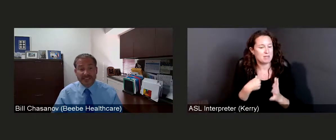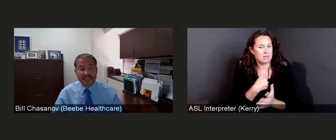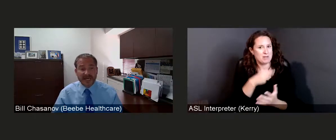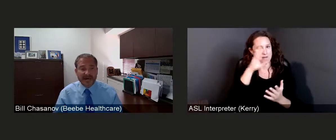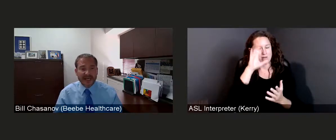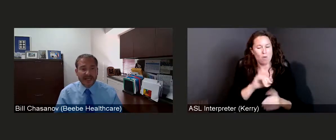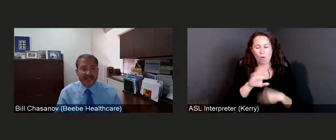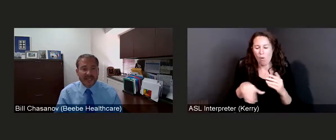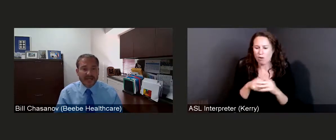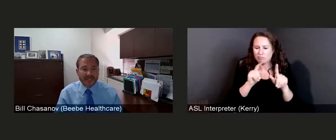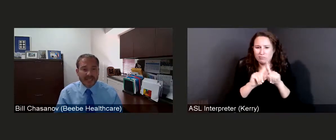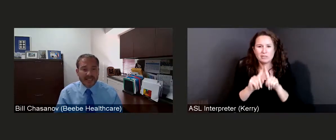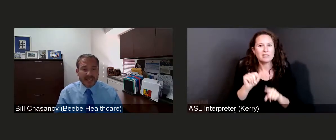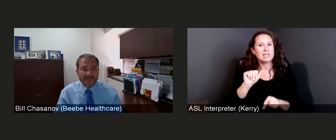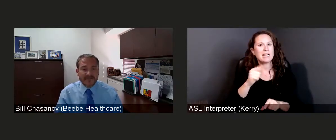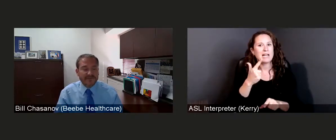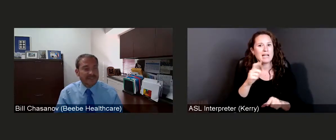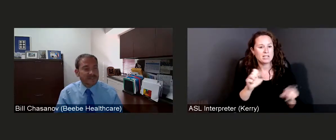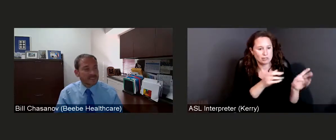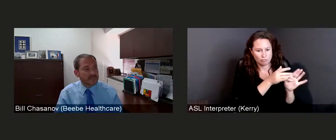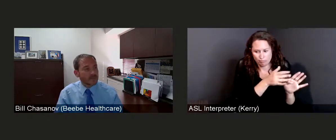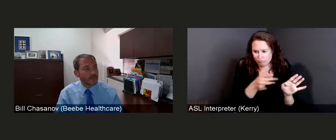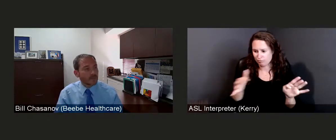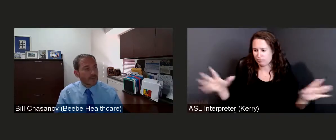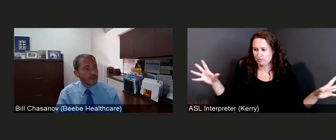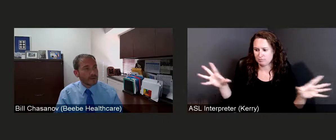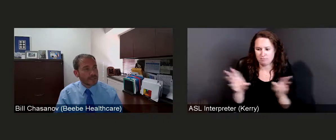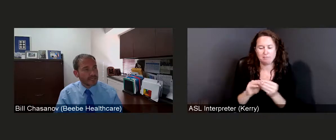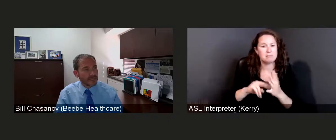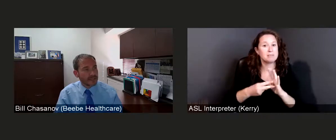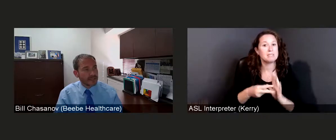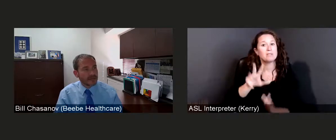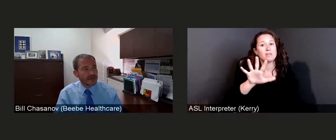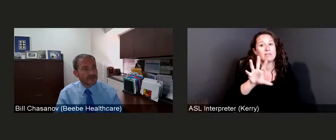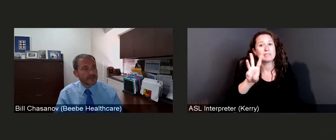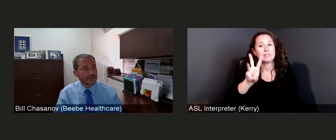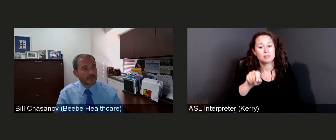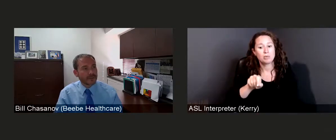into that, that means that 56.1% of the total population